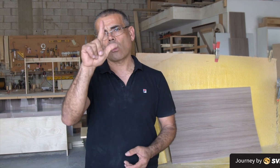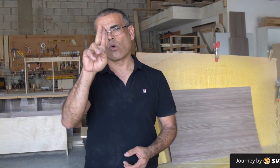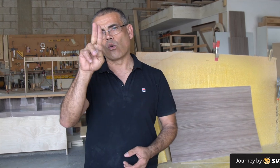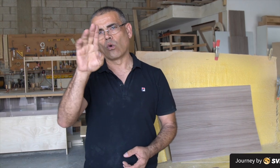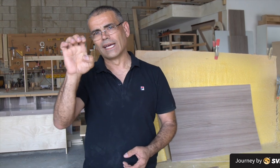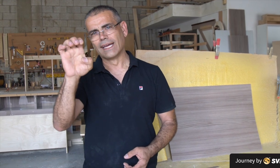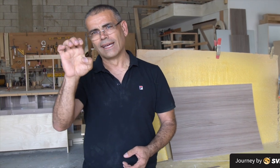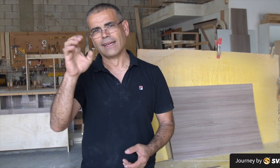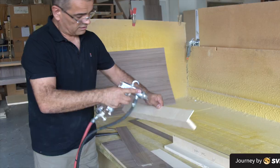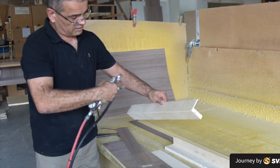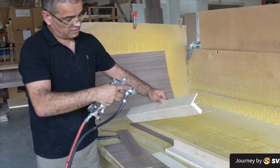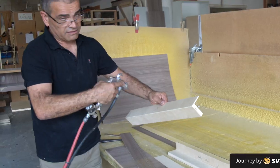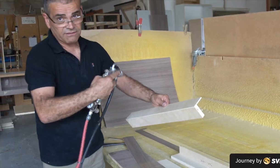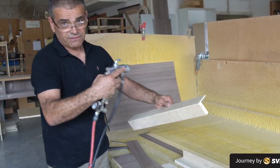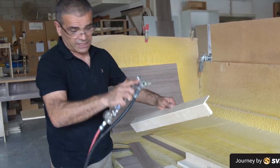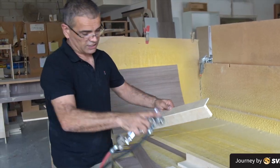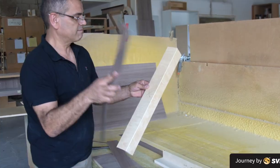We put them together with some glue...